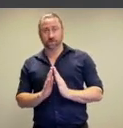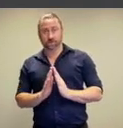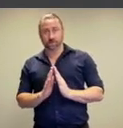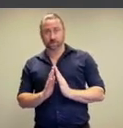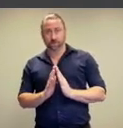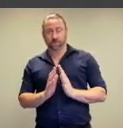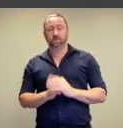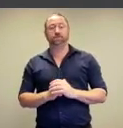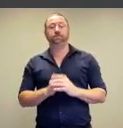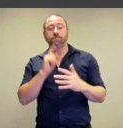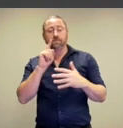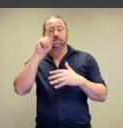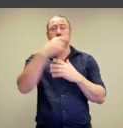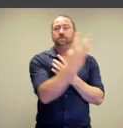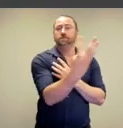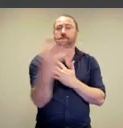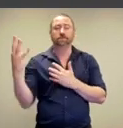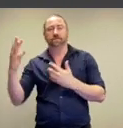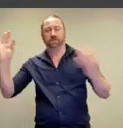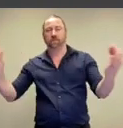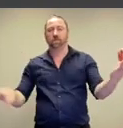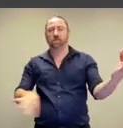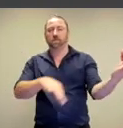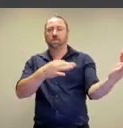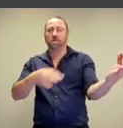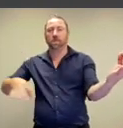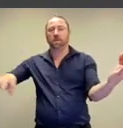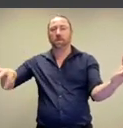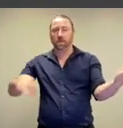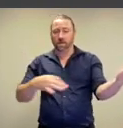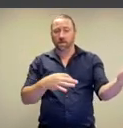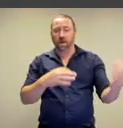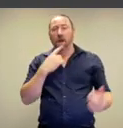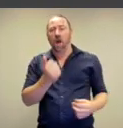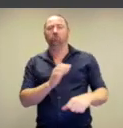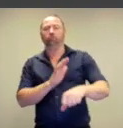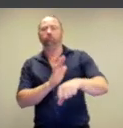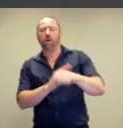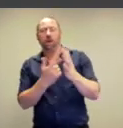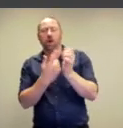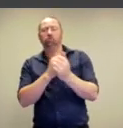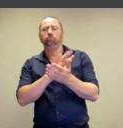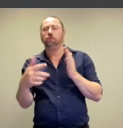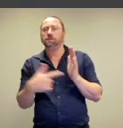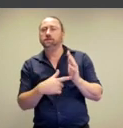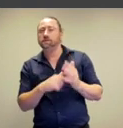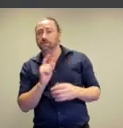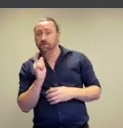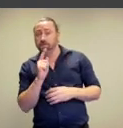dressed in a suit. Behind him, we have a string